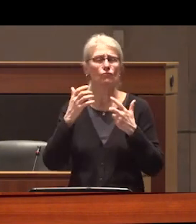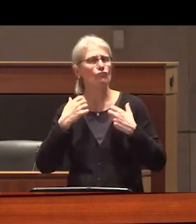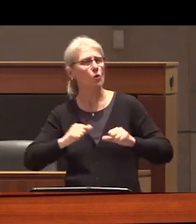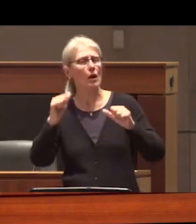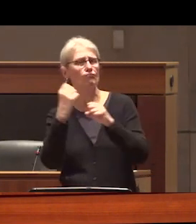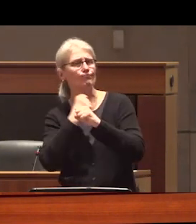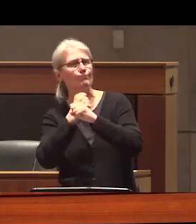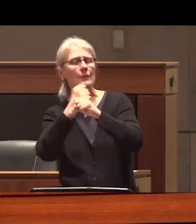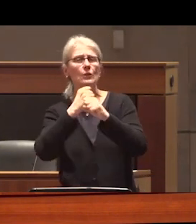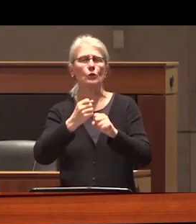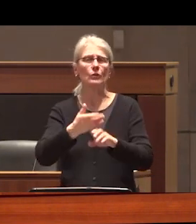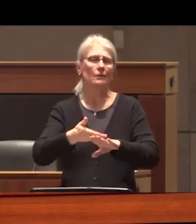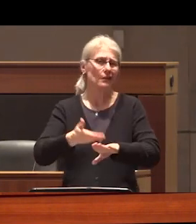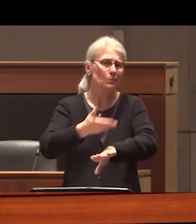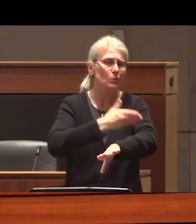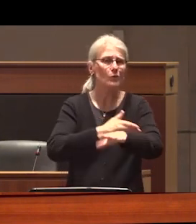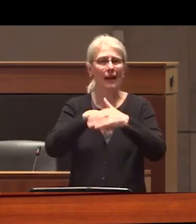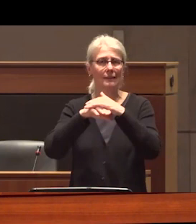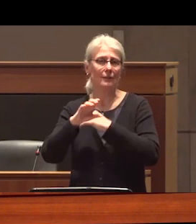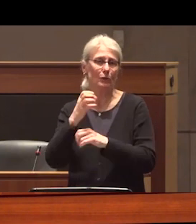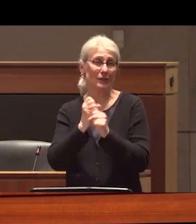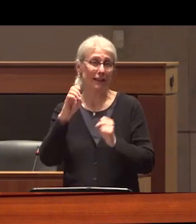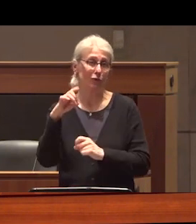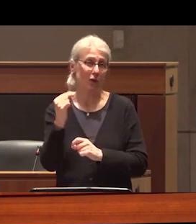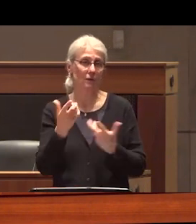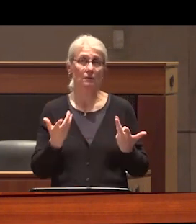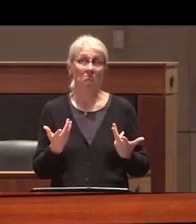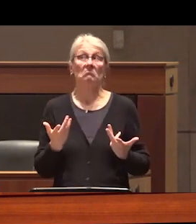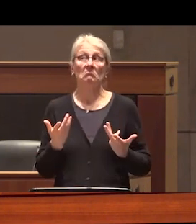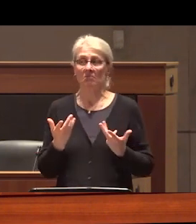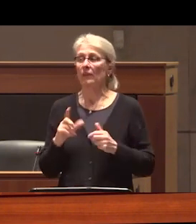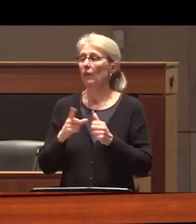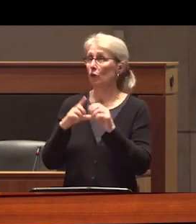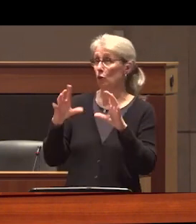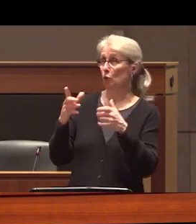can to separate people from the unregulated drug Supply so the first group of headlines like these